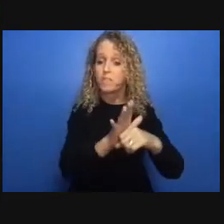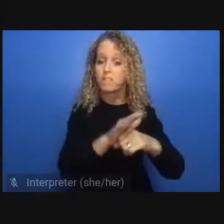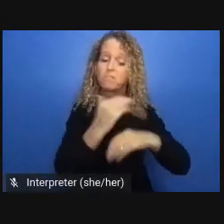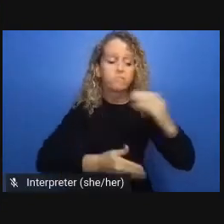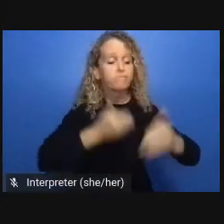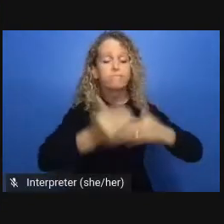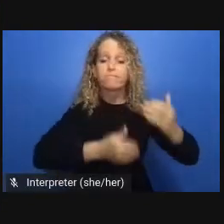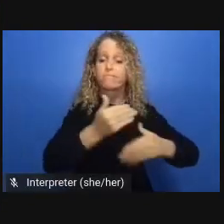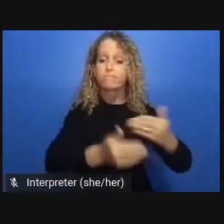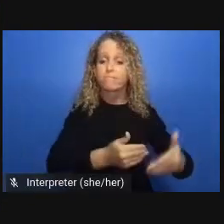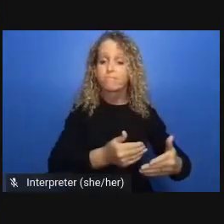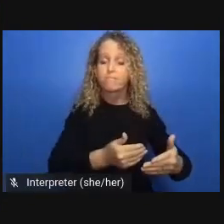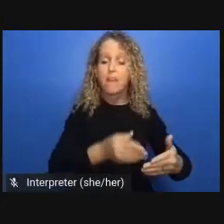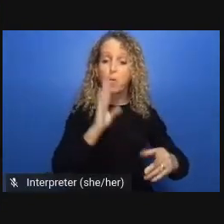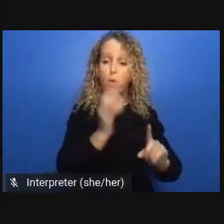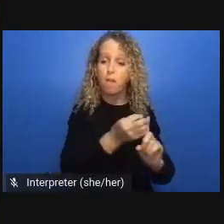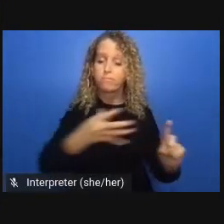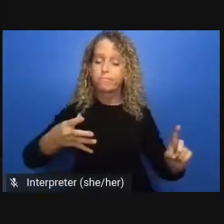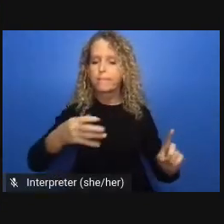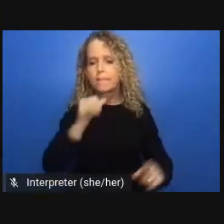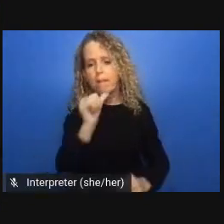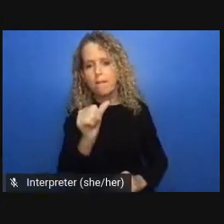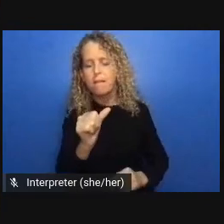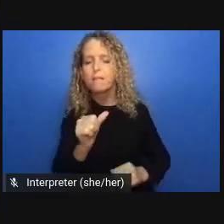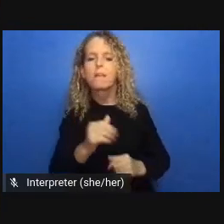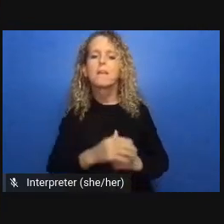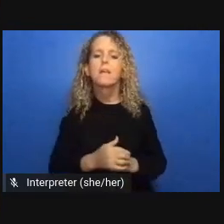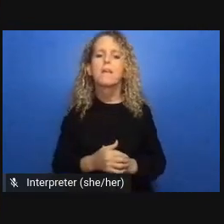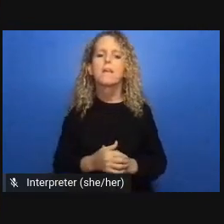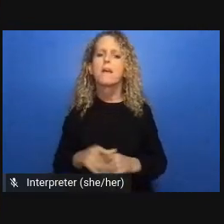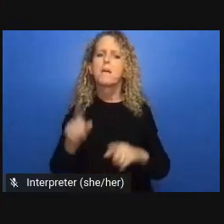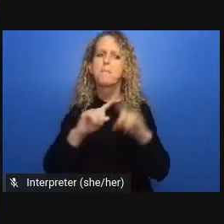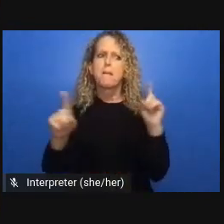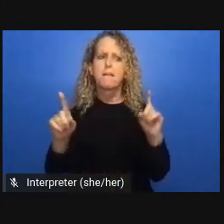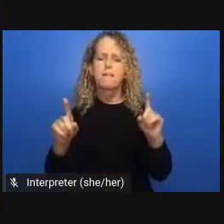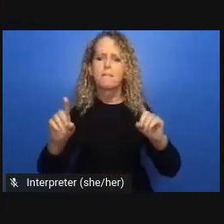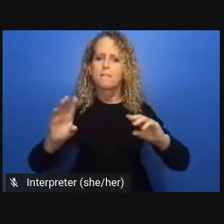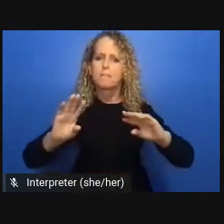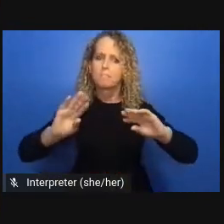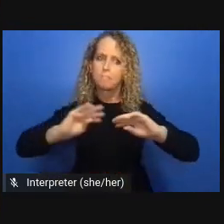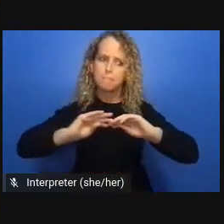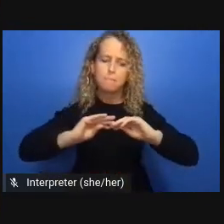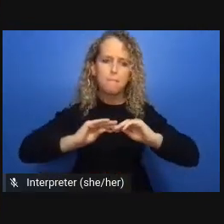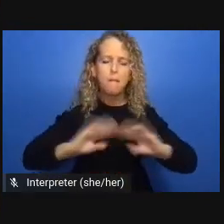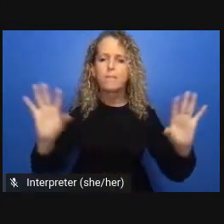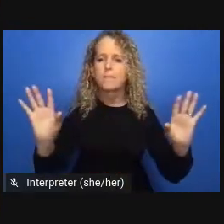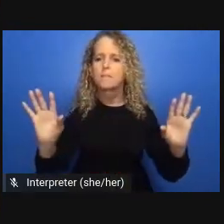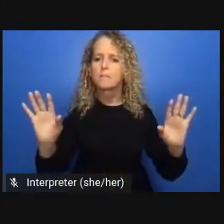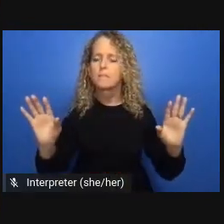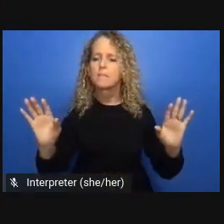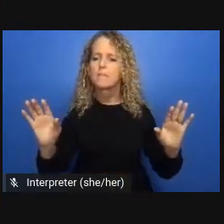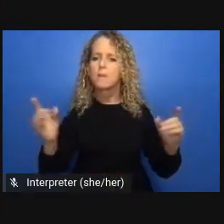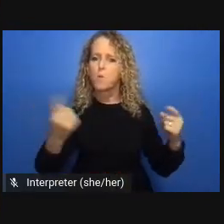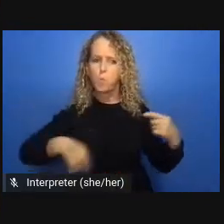had stronger structures in the first place had we had smaller equity gaps or no gaps at all